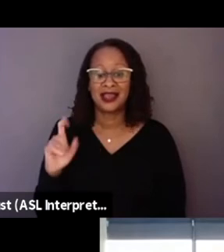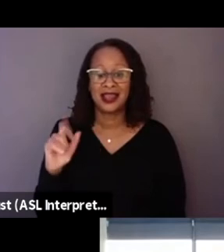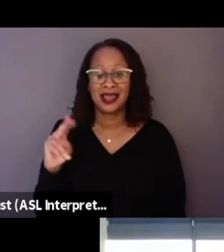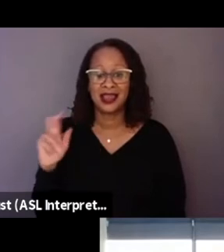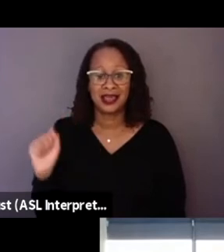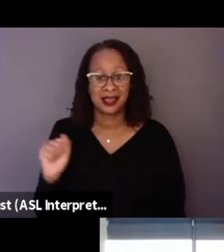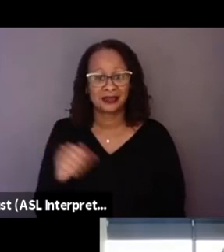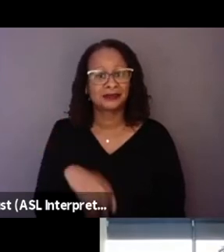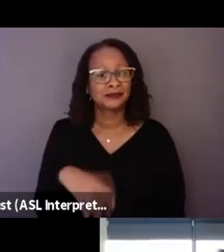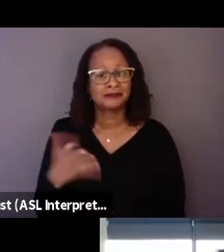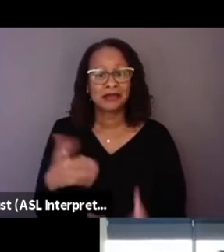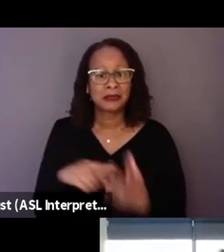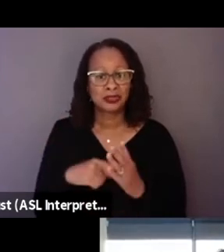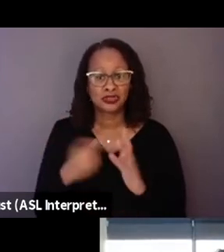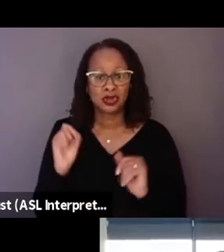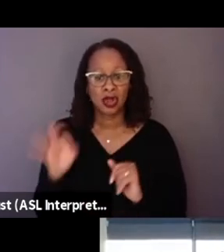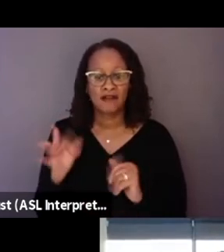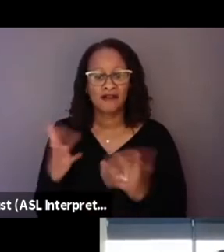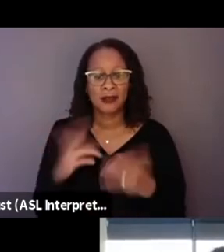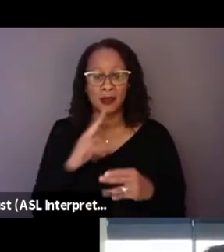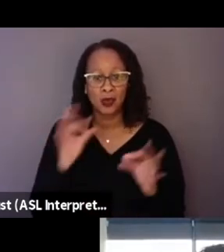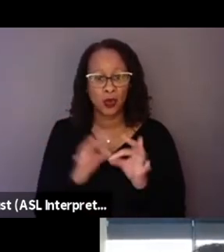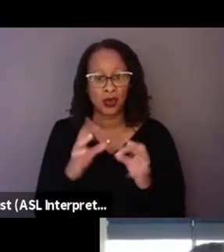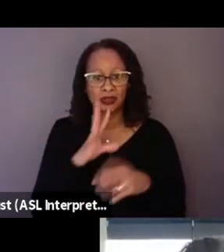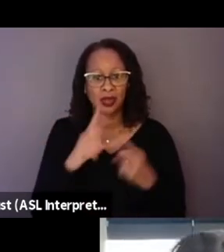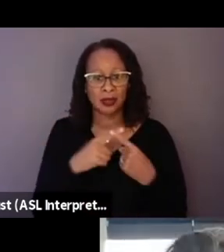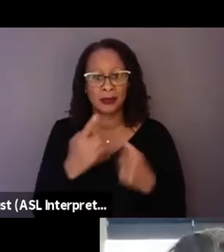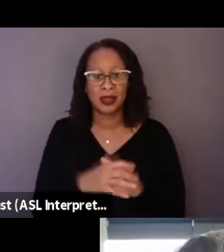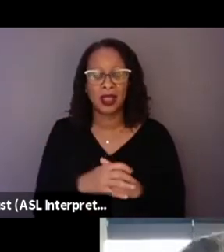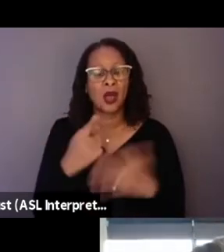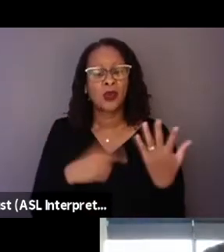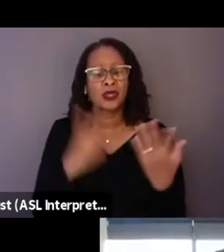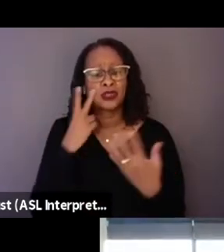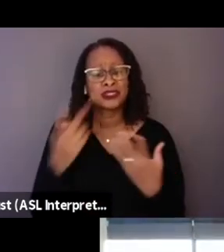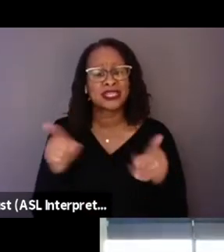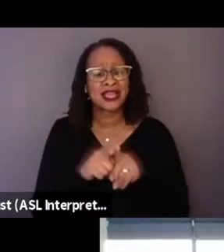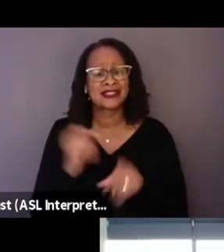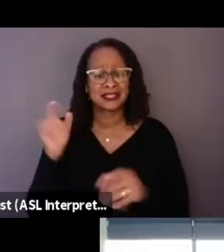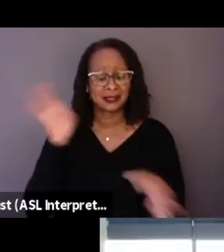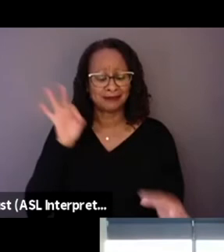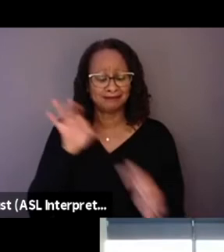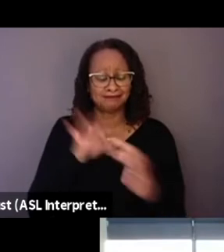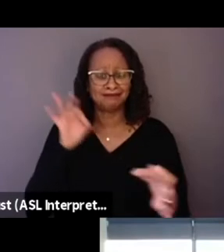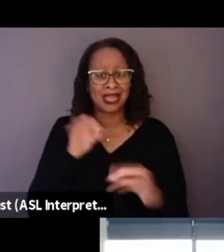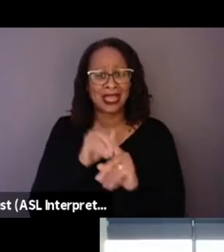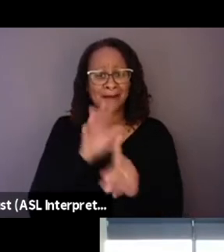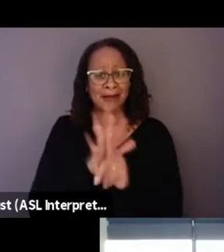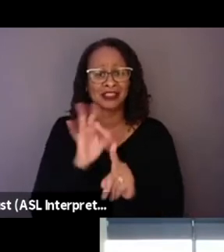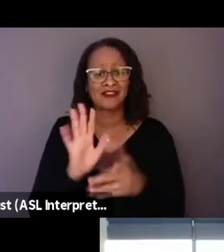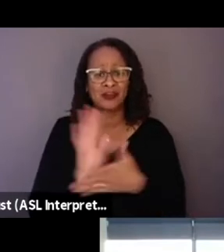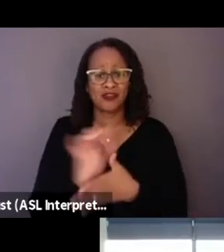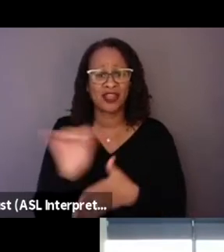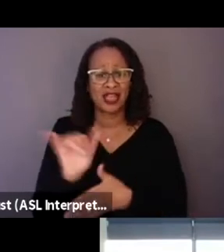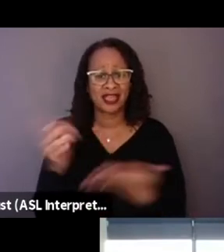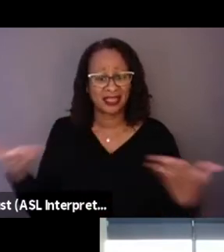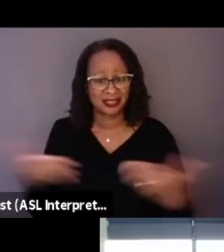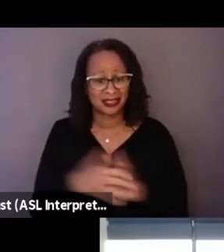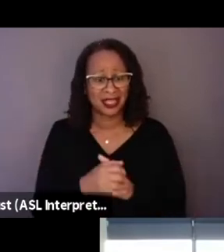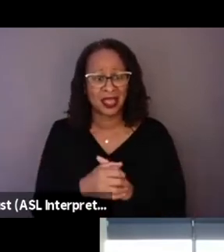I think it would be worth talking about, you know, what do you see as sort of the ideal impact of a movie like this in terms of the way